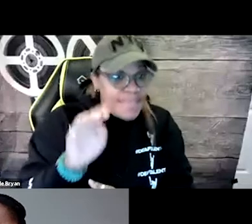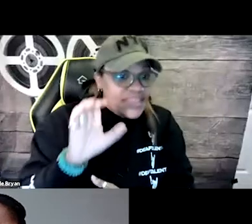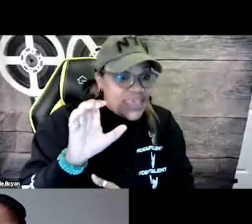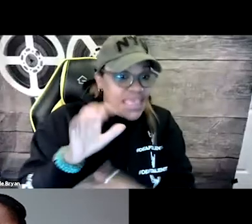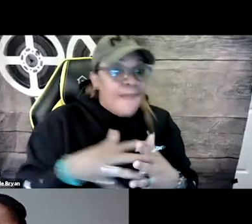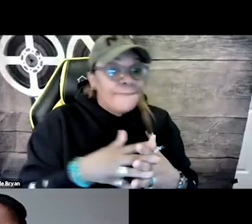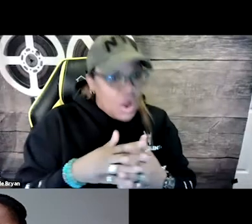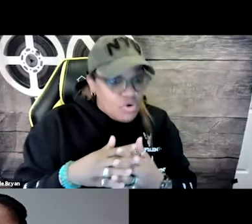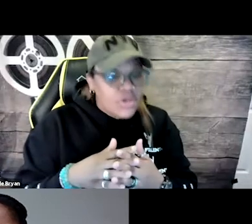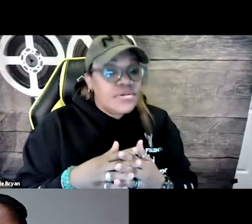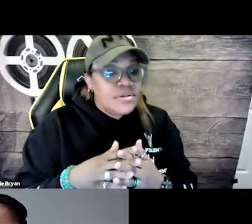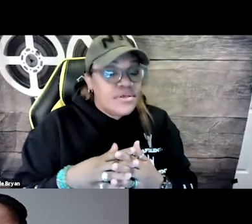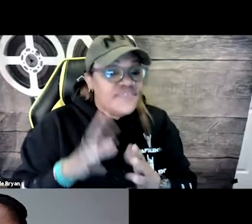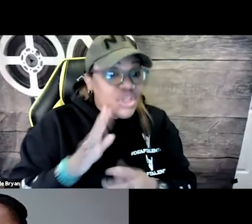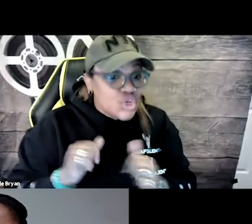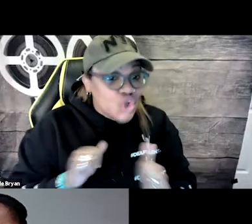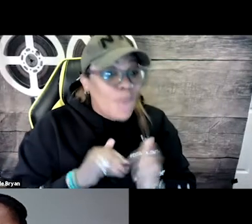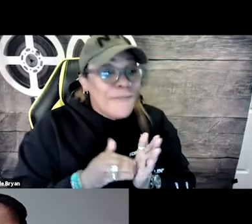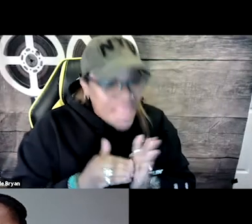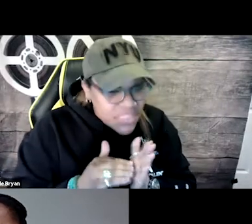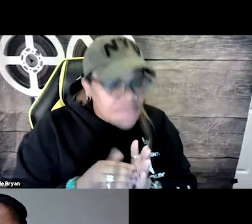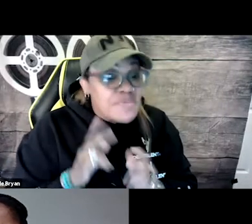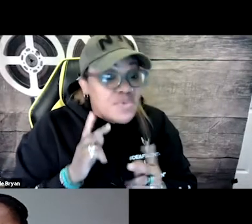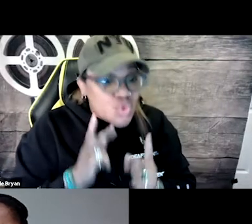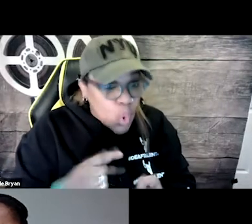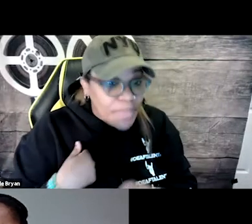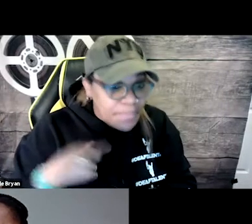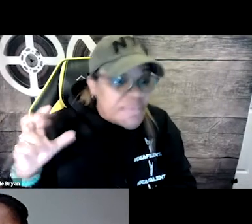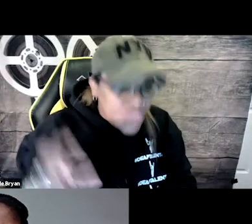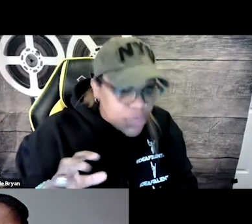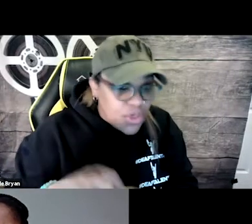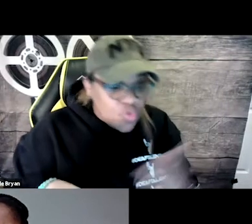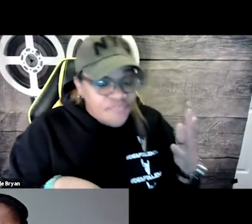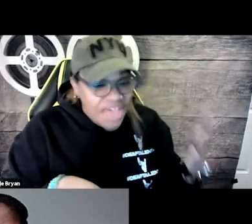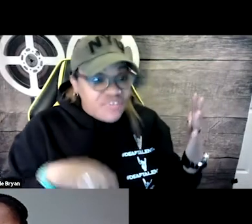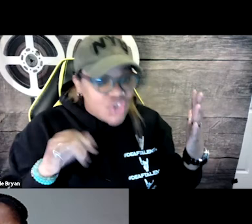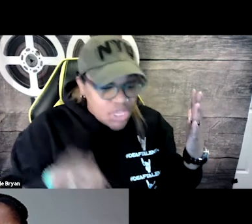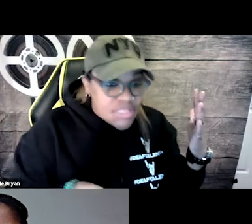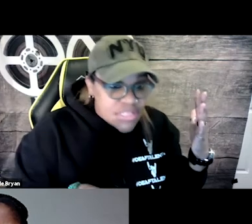I pitched that concept on ABC American Adventure show where millions of people saw me pitching to the five judges.